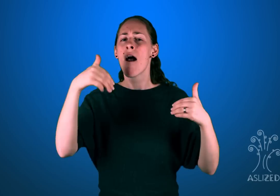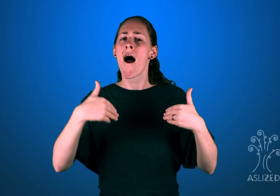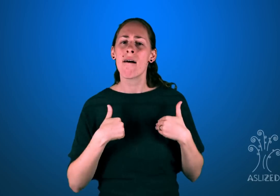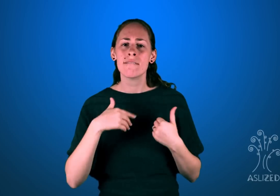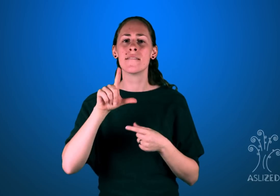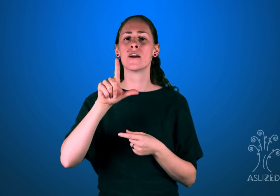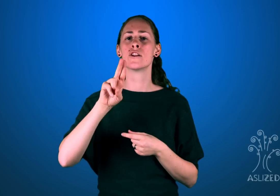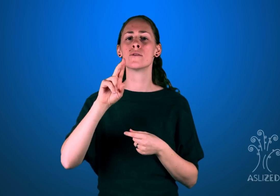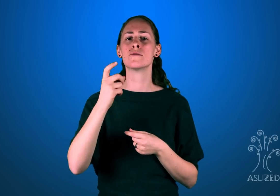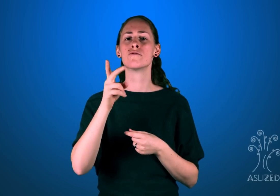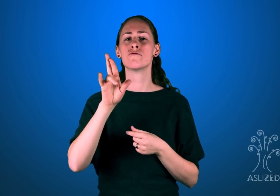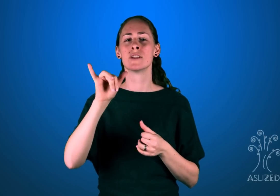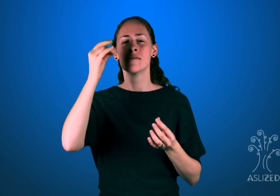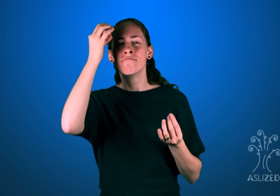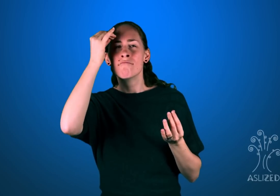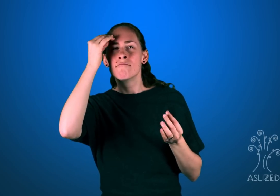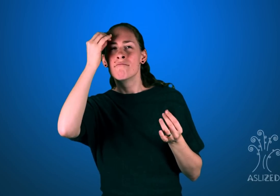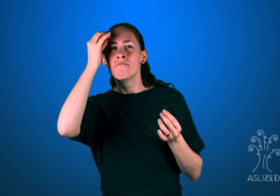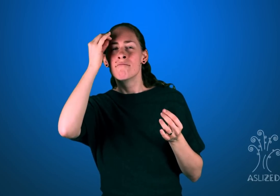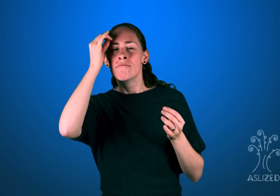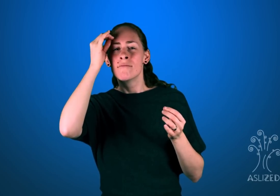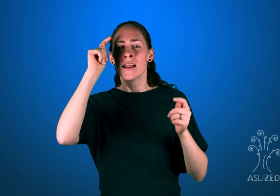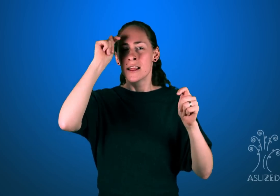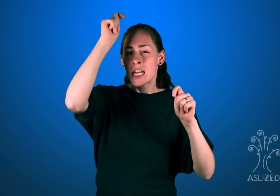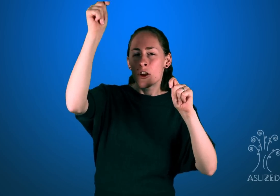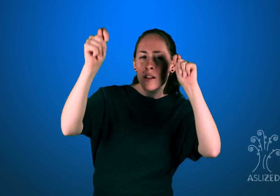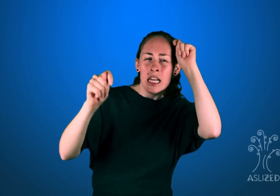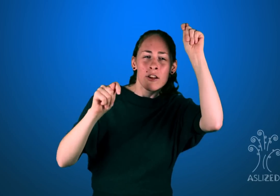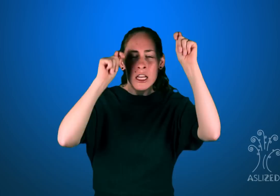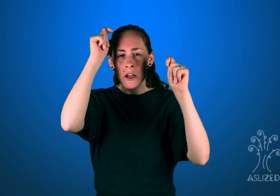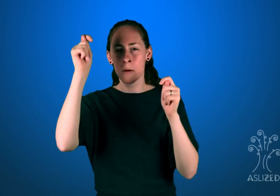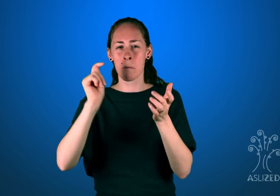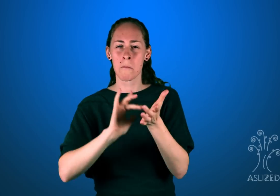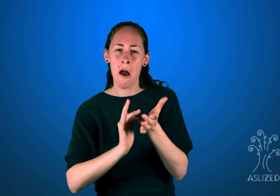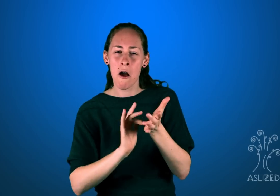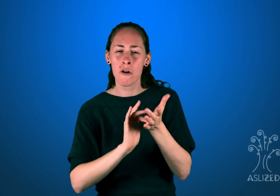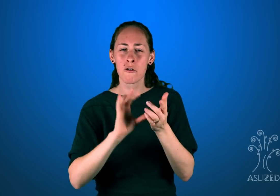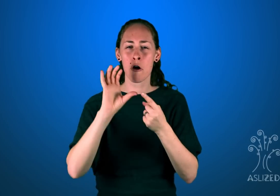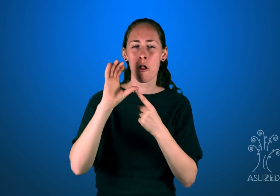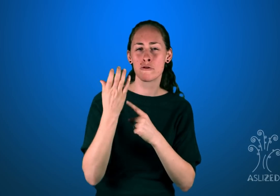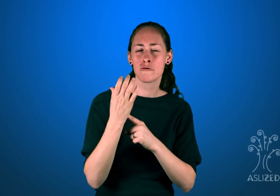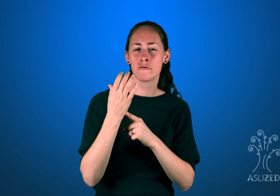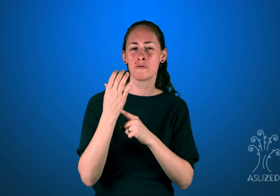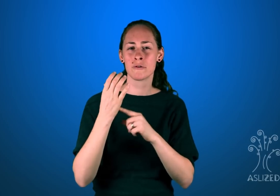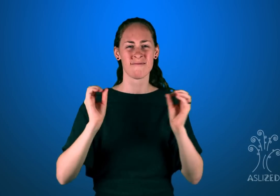They do not have the luxury of analyzing theory and comparing a medical versus a cultural view.